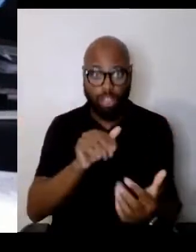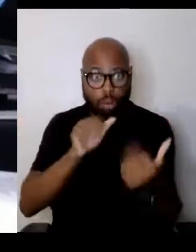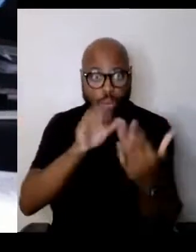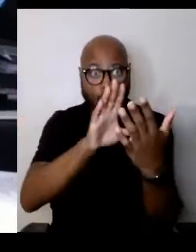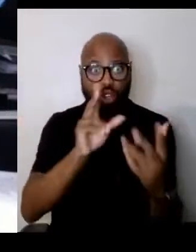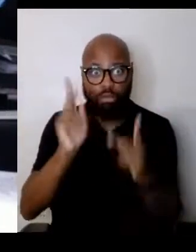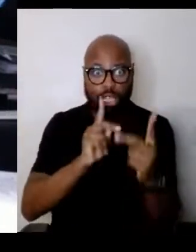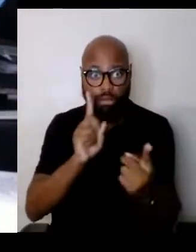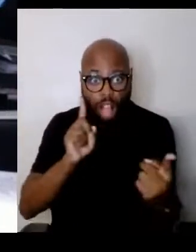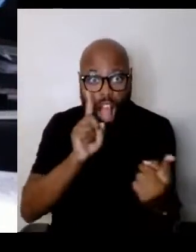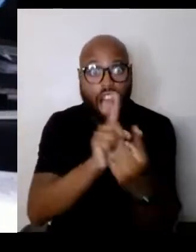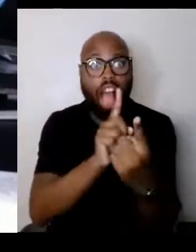It would seem quite bizarre.